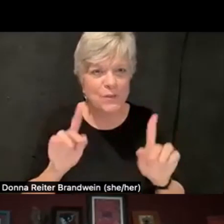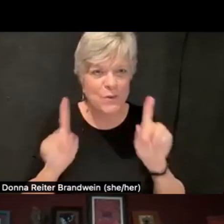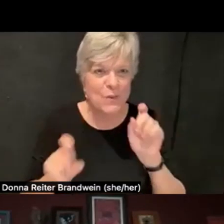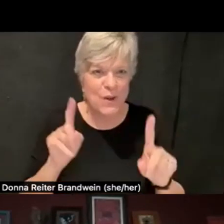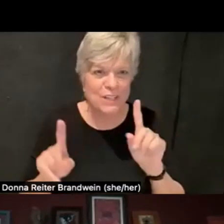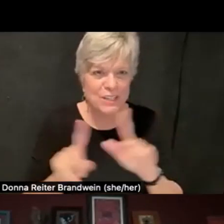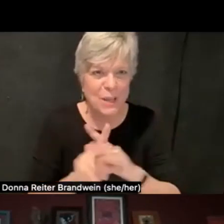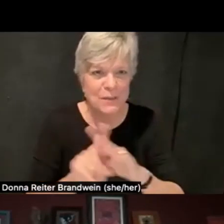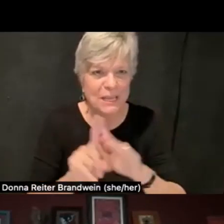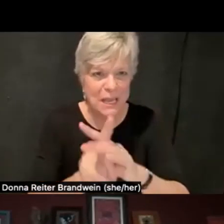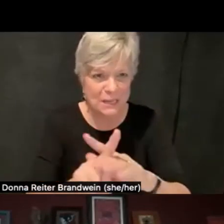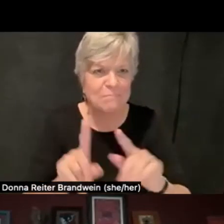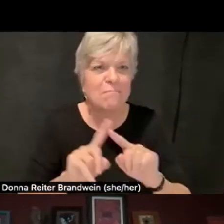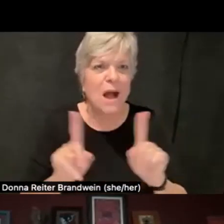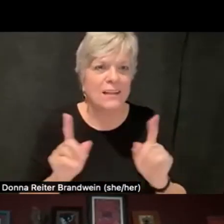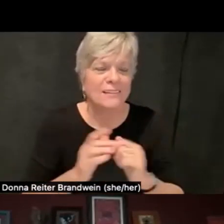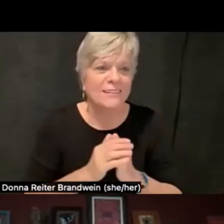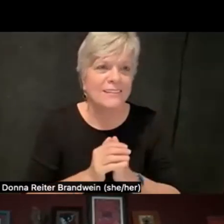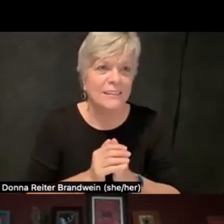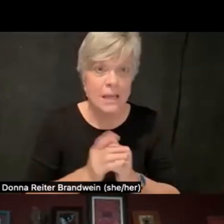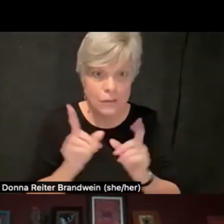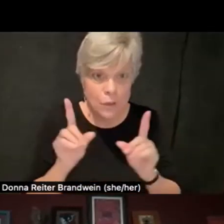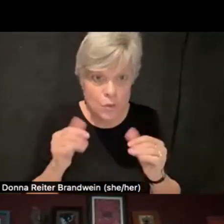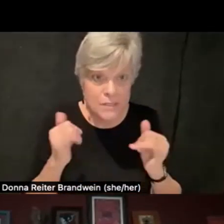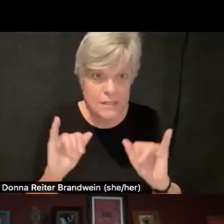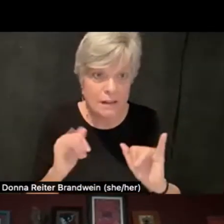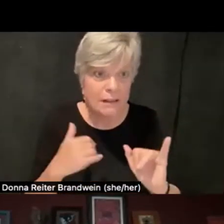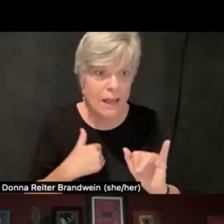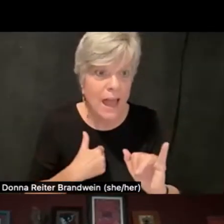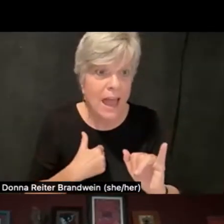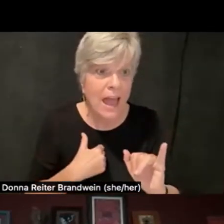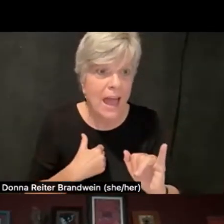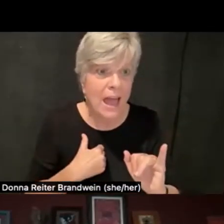but if you do still have the spoons, the energy,